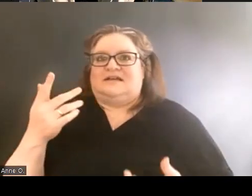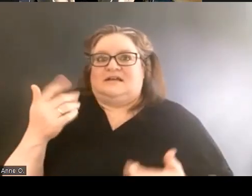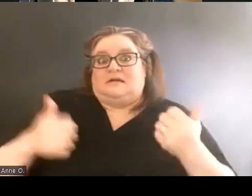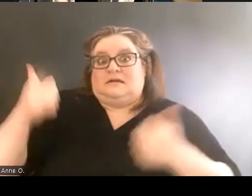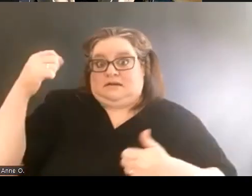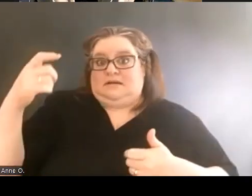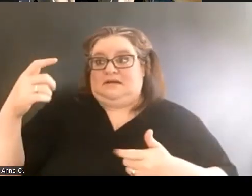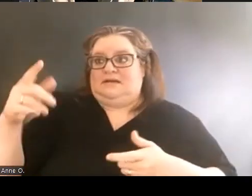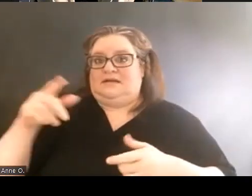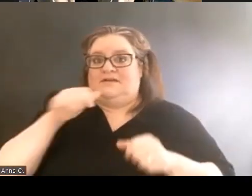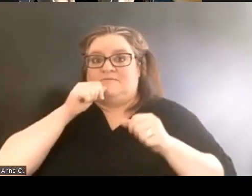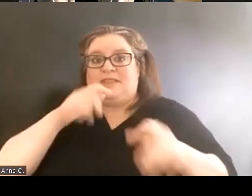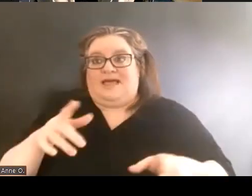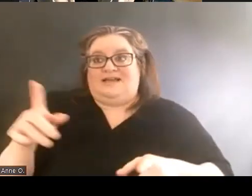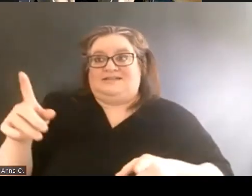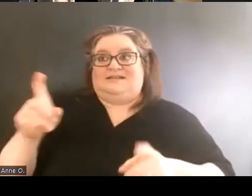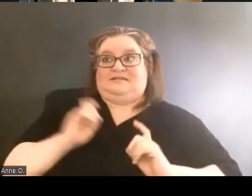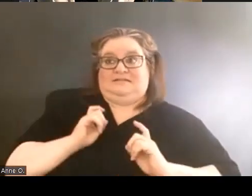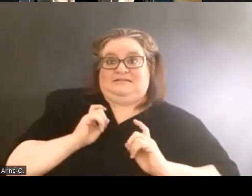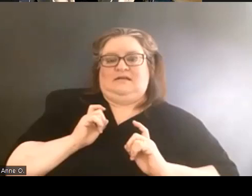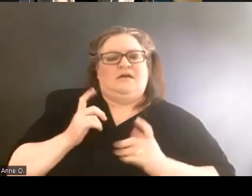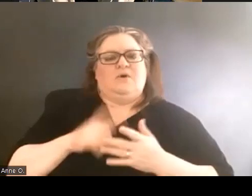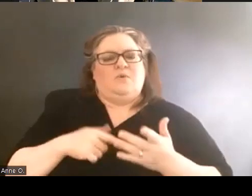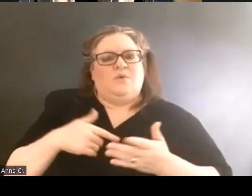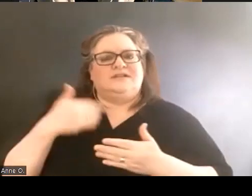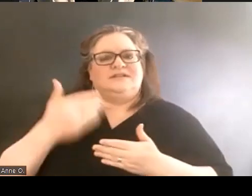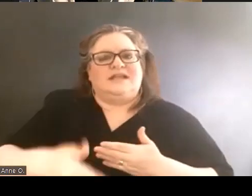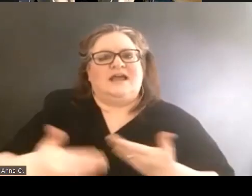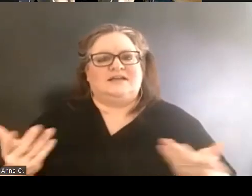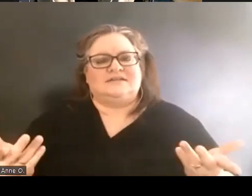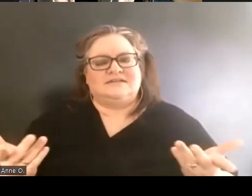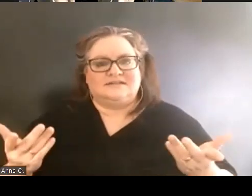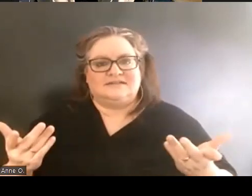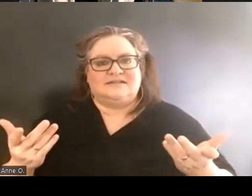What is next? What are we supposed to do?